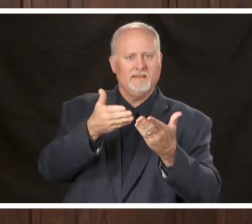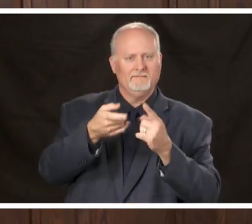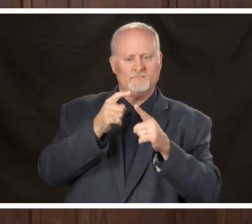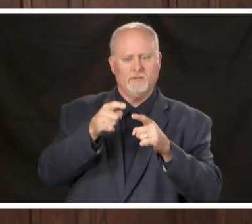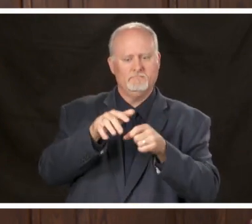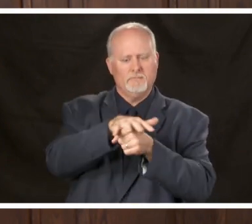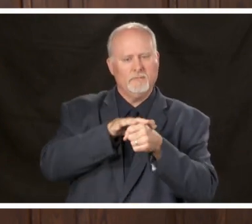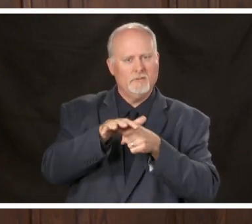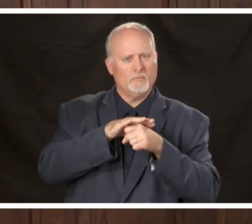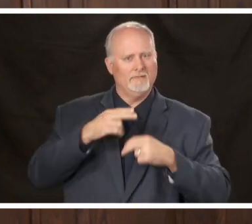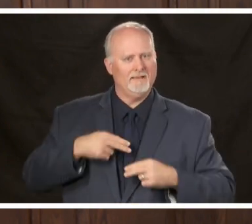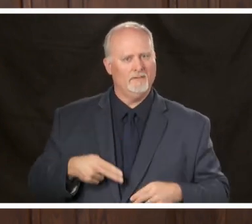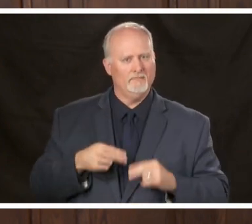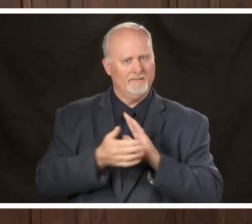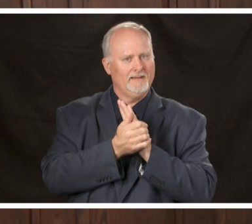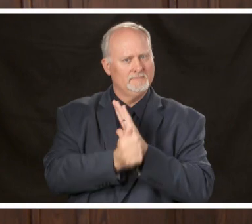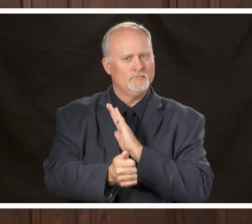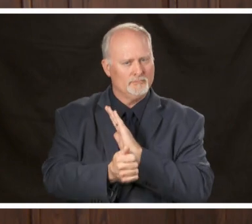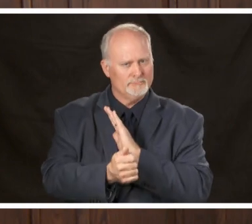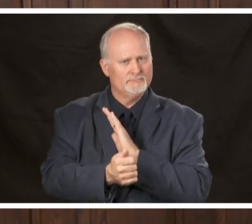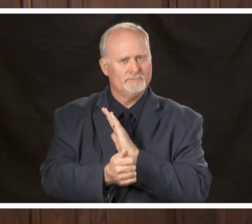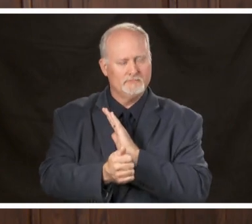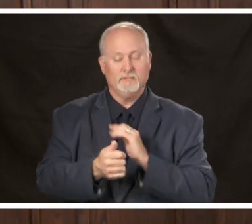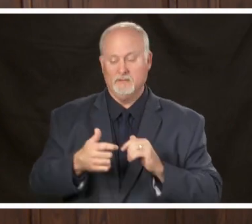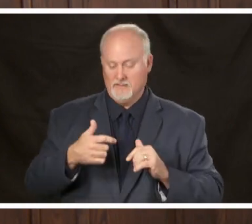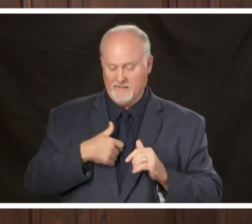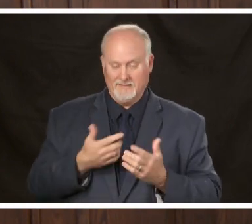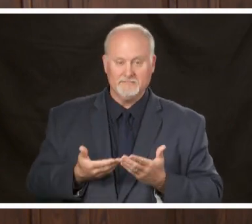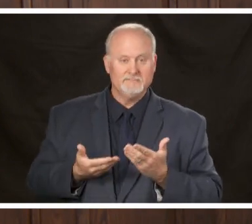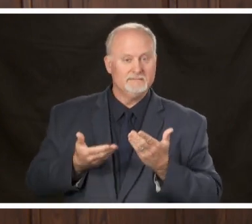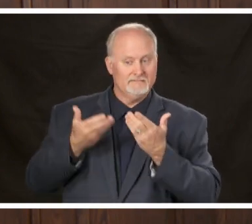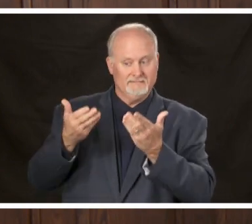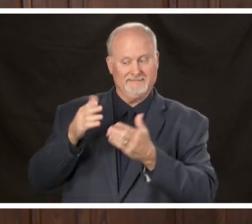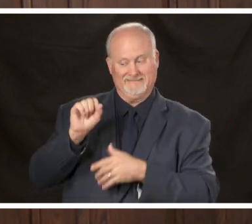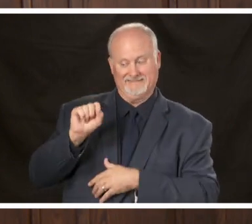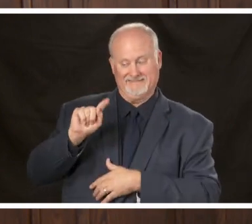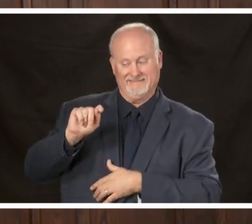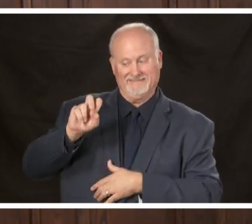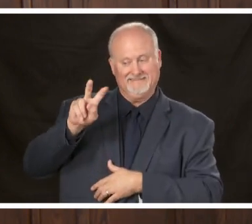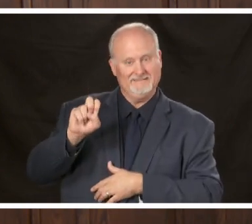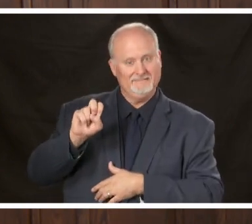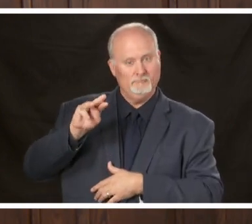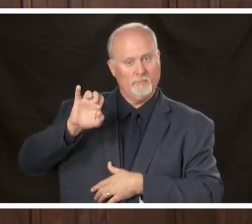health experts and I suggested that Steve Marshall or anyone else don't